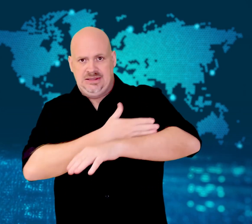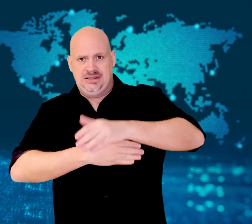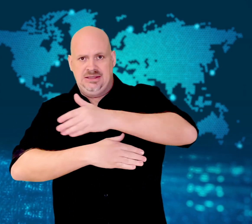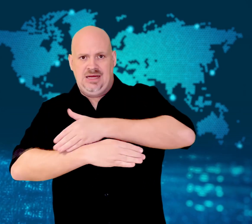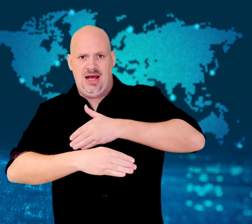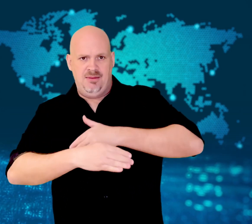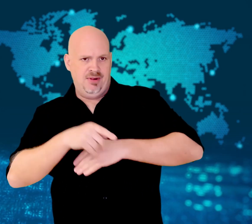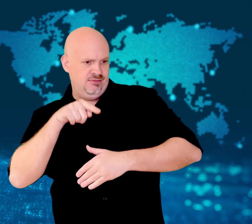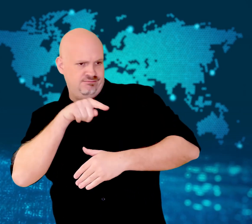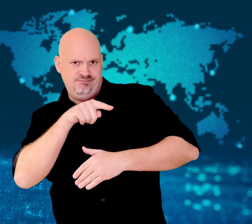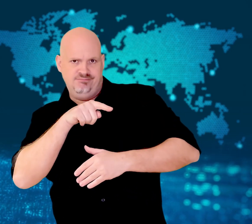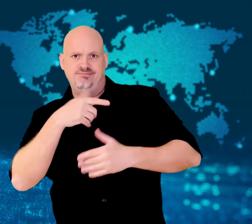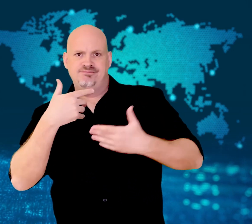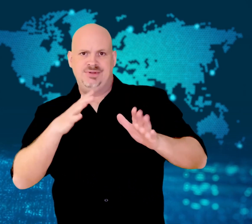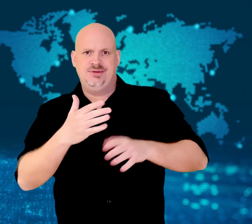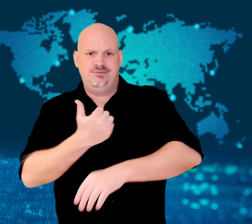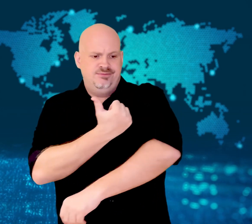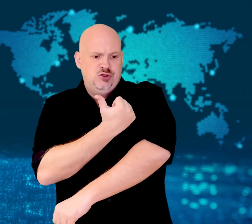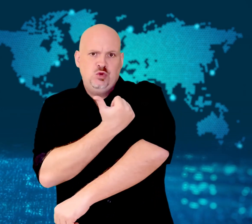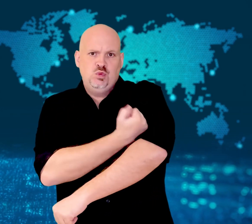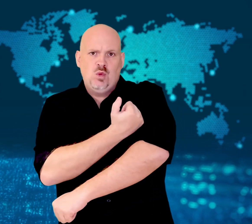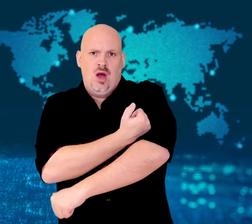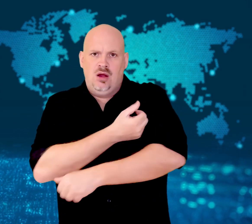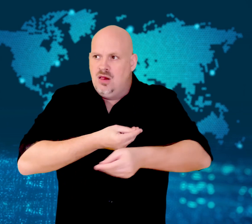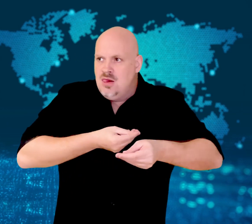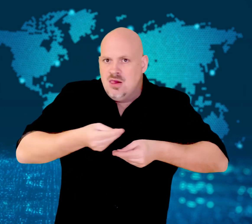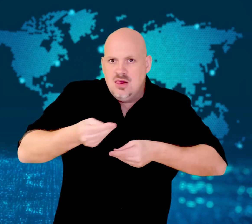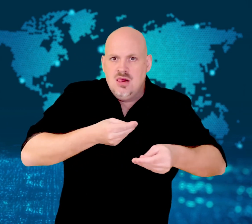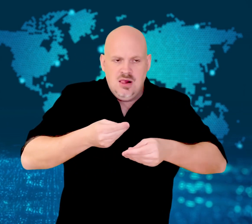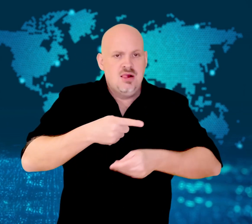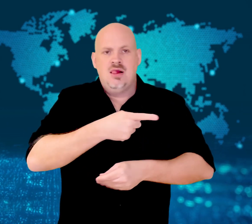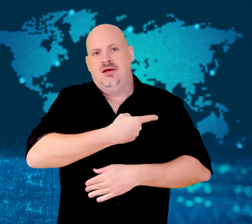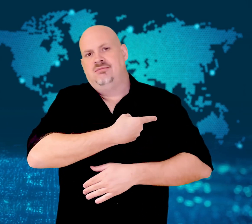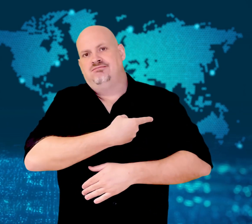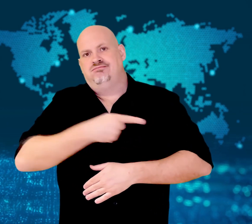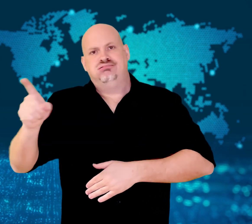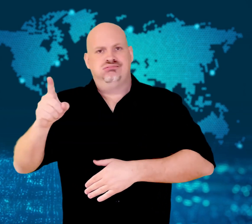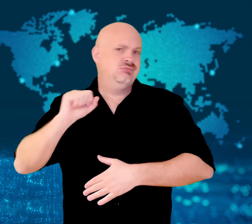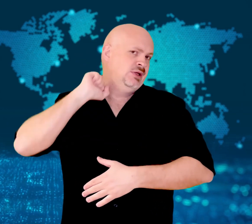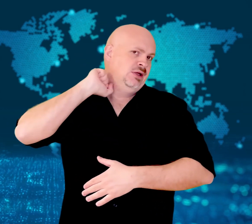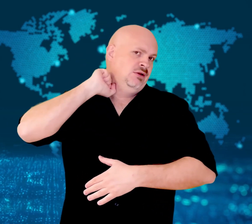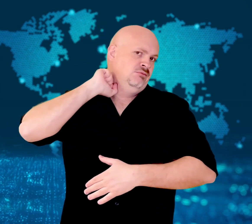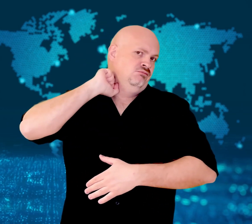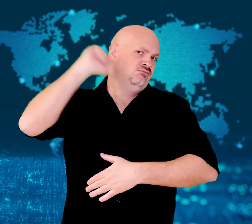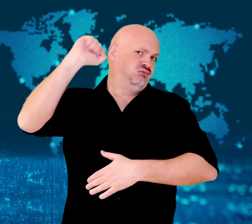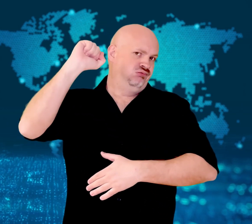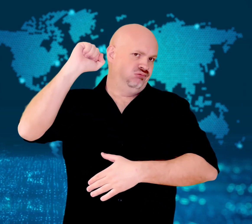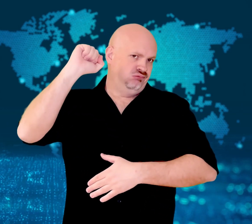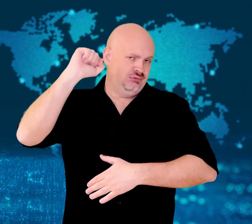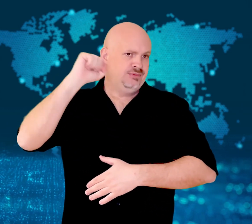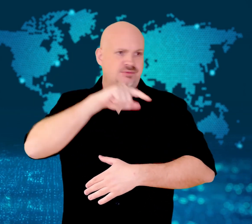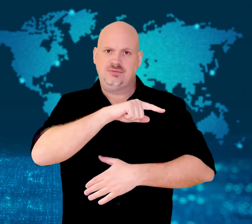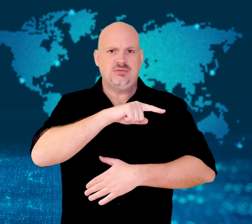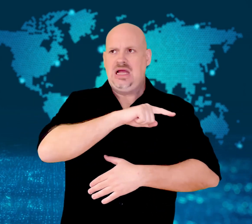appeal against execution for drug smuggling.